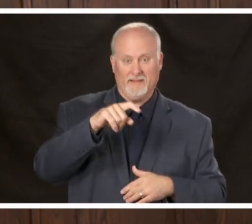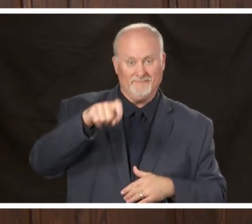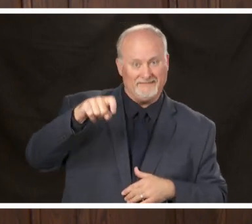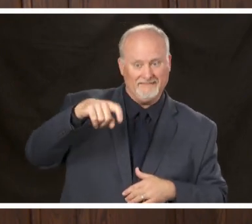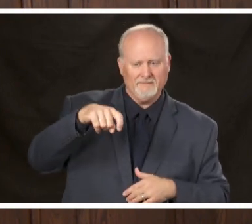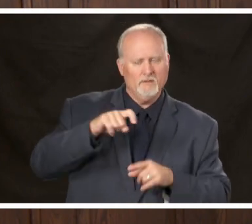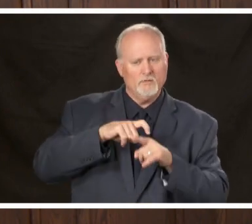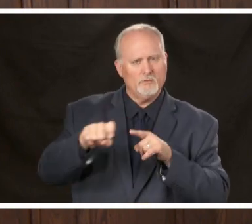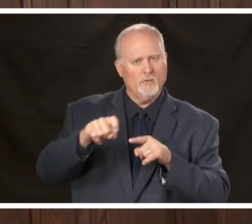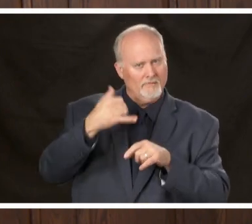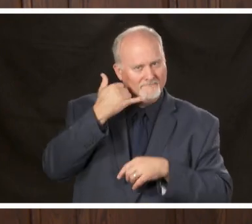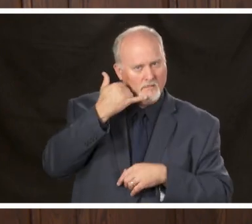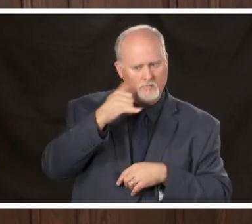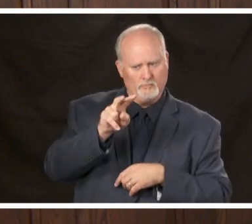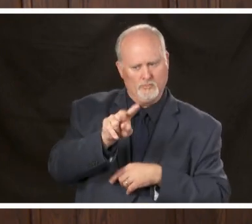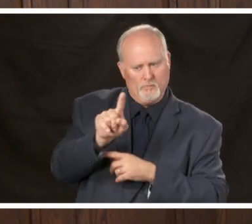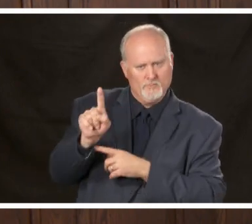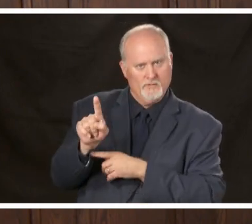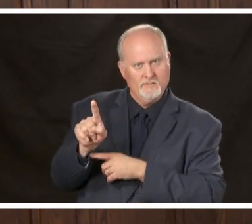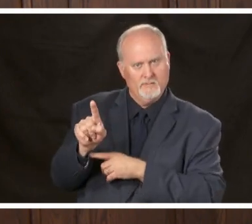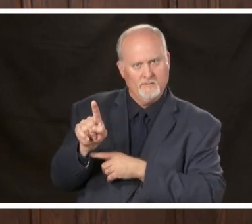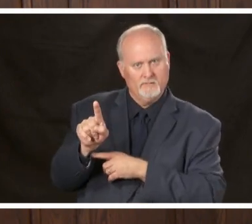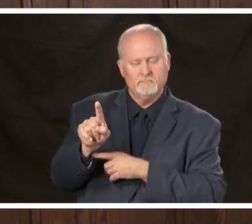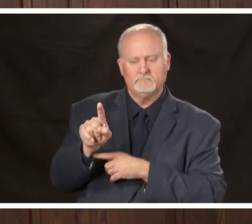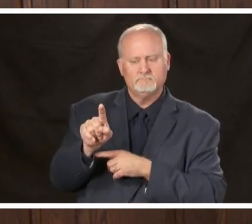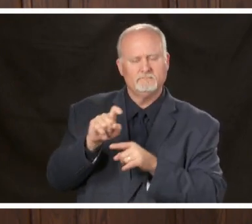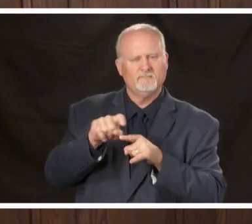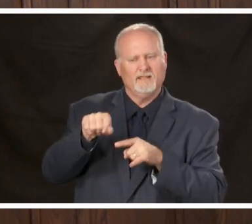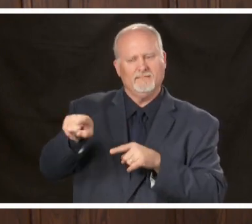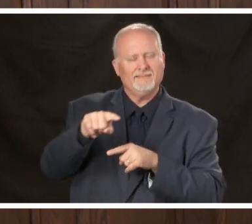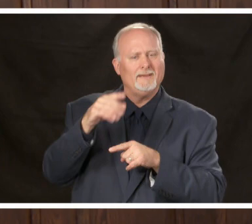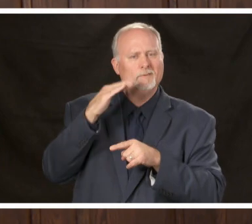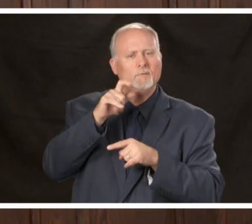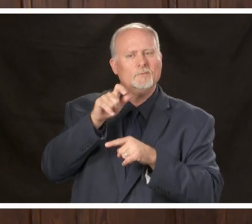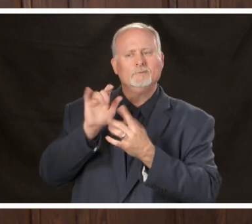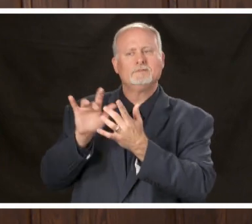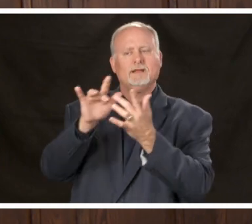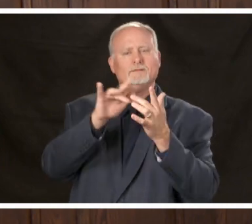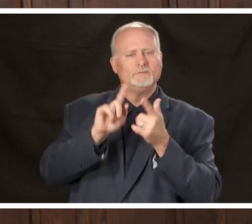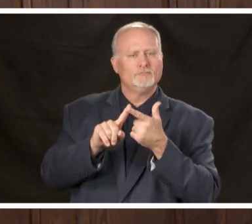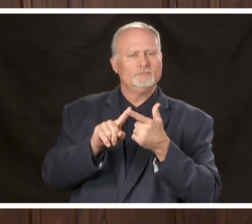call 2-1-1 they know who to contact to meet the needs